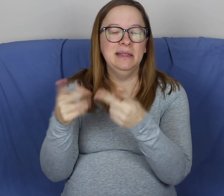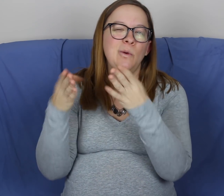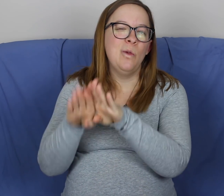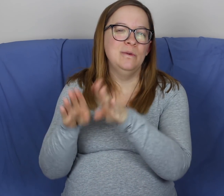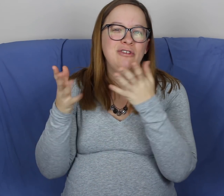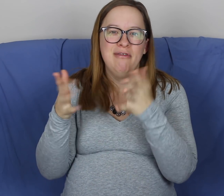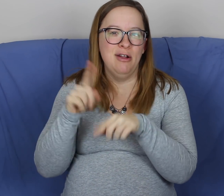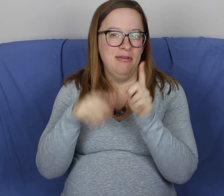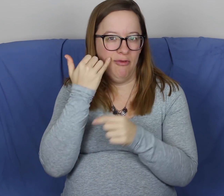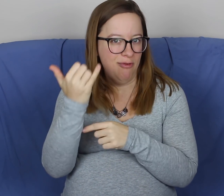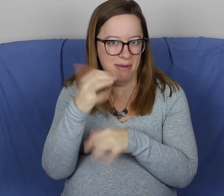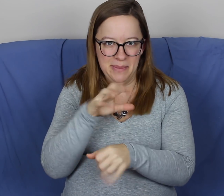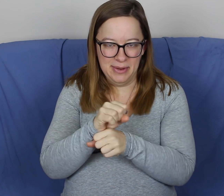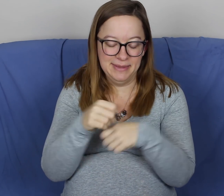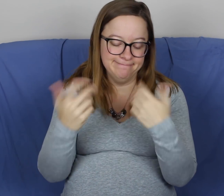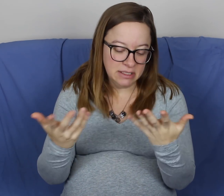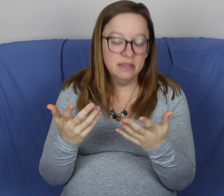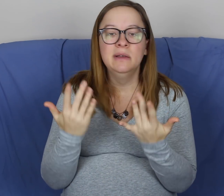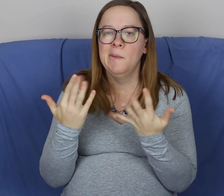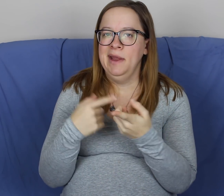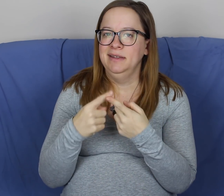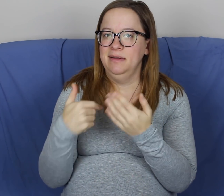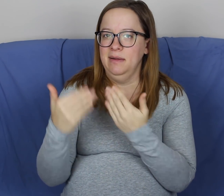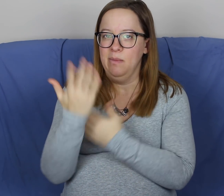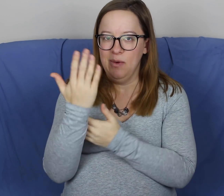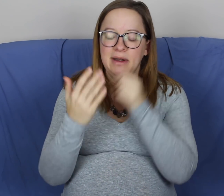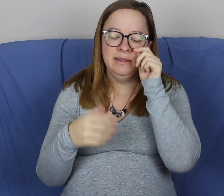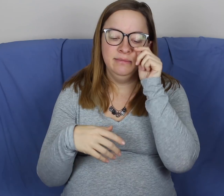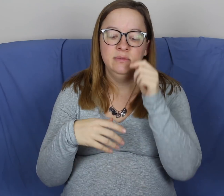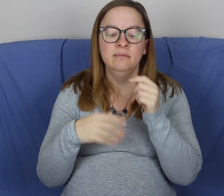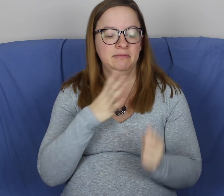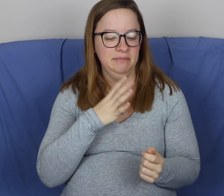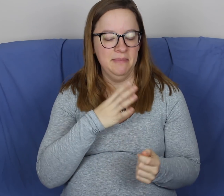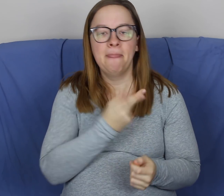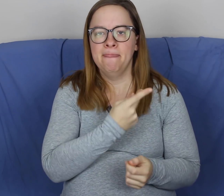But the place was already closed so I couldn't call to set up an appointment. So anyways, we'd have to wait until the next morning.